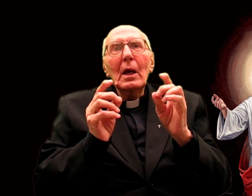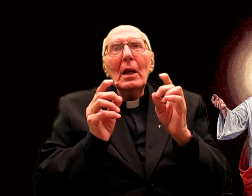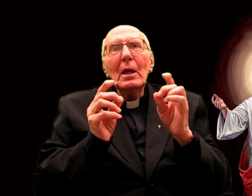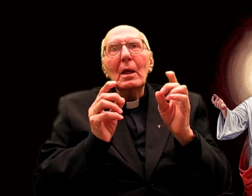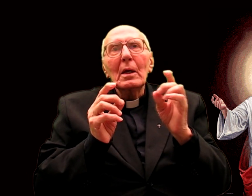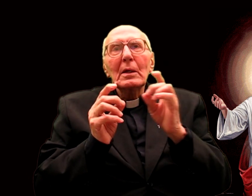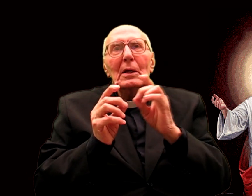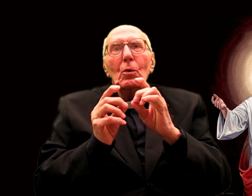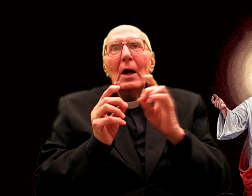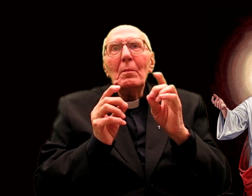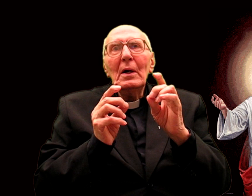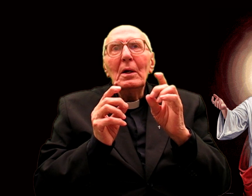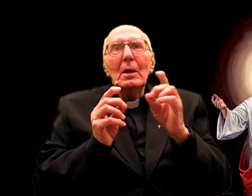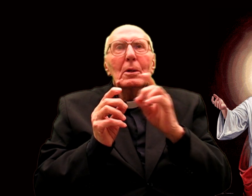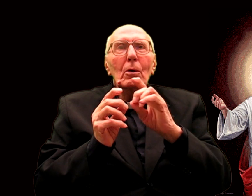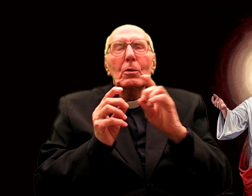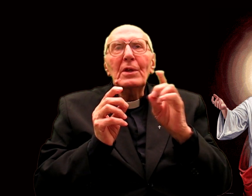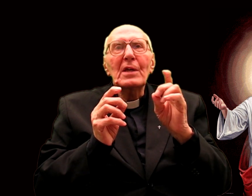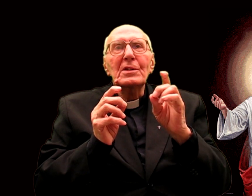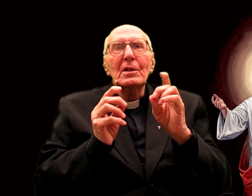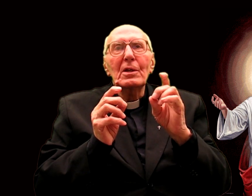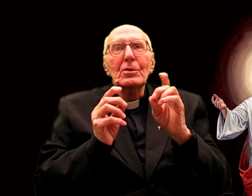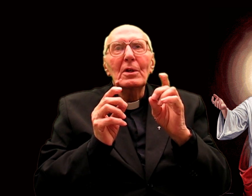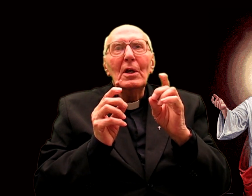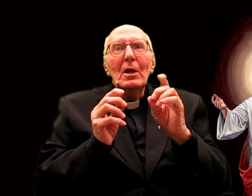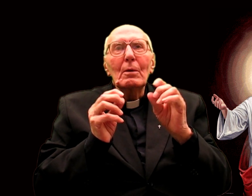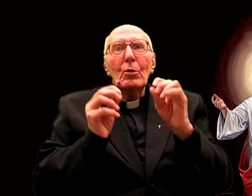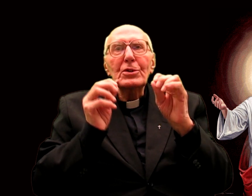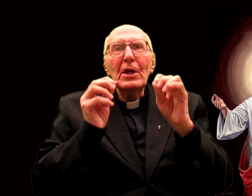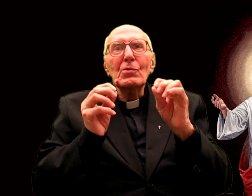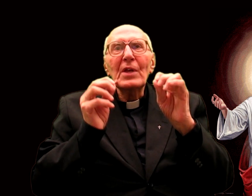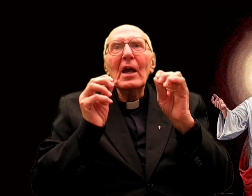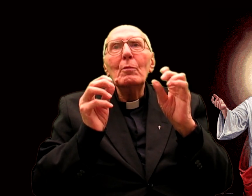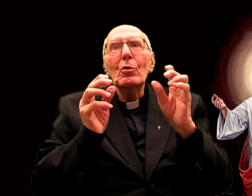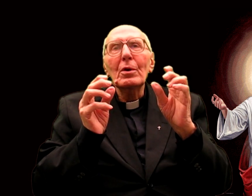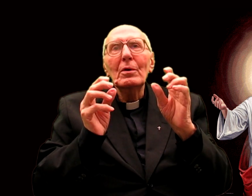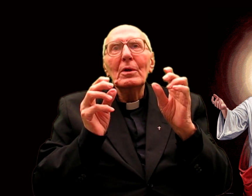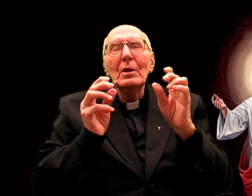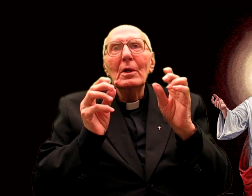He that loveth not knoweth not God, because God is love.